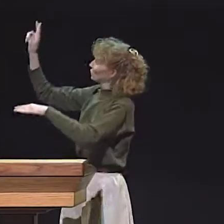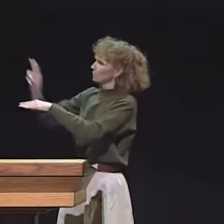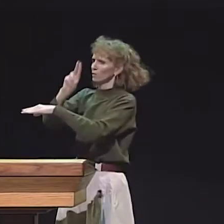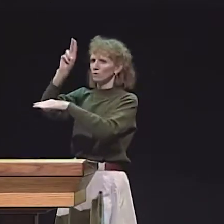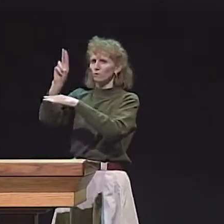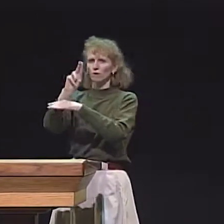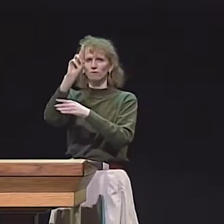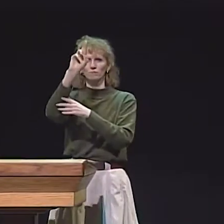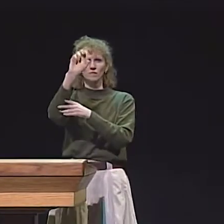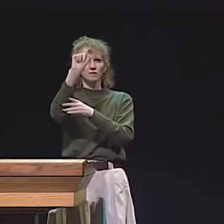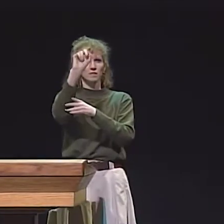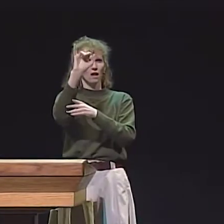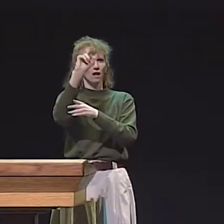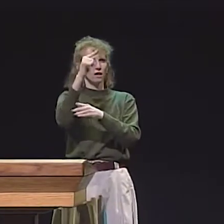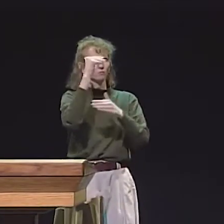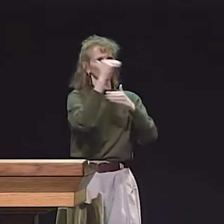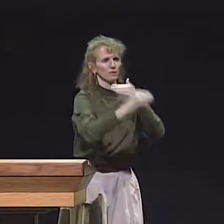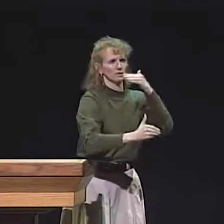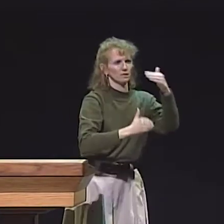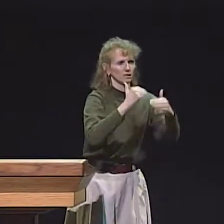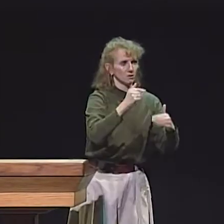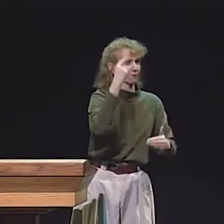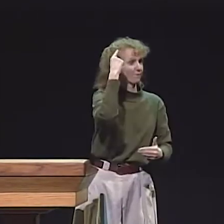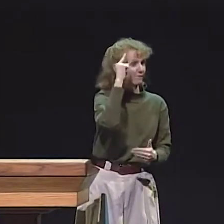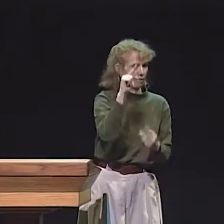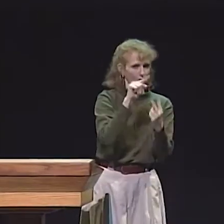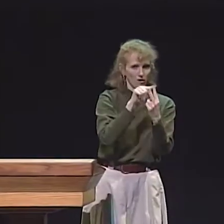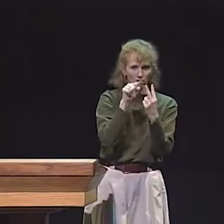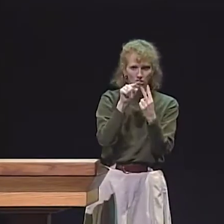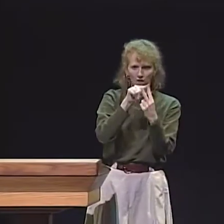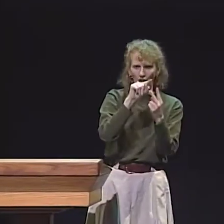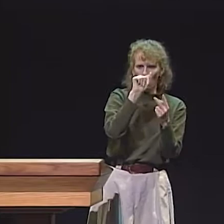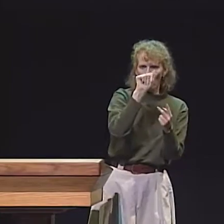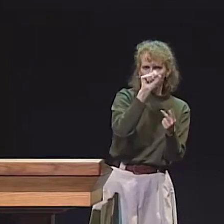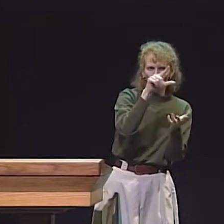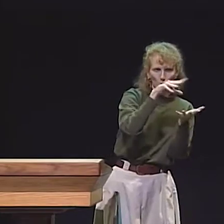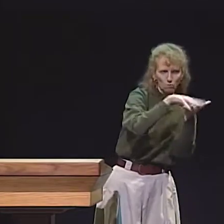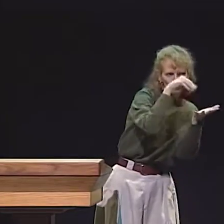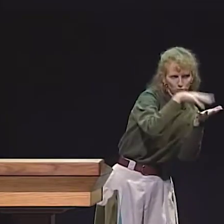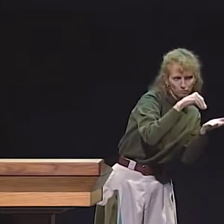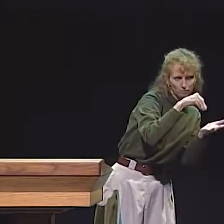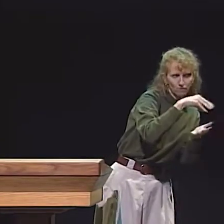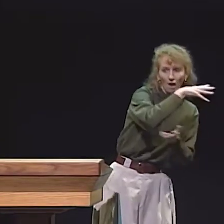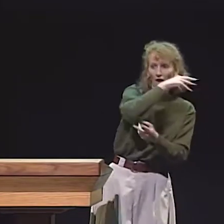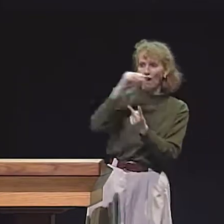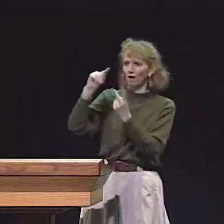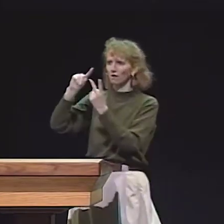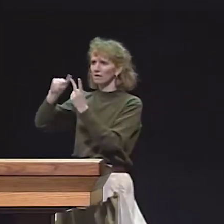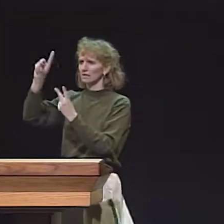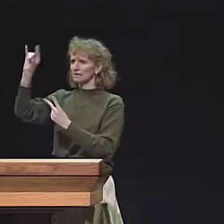FOR THE IMPORTANCE OF LANGUAGE EXPANSION. WE USE THE RETELLING PROCESS